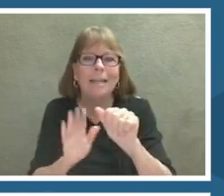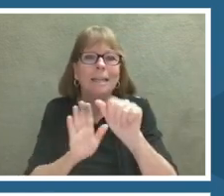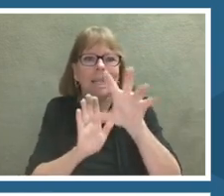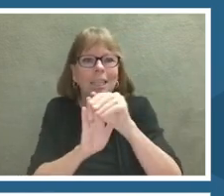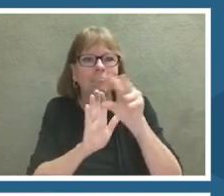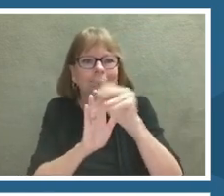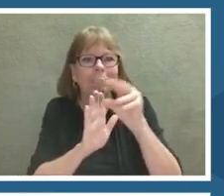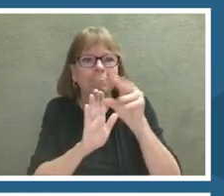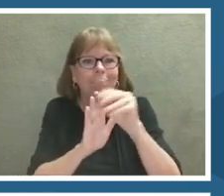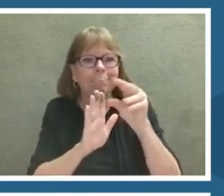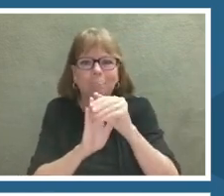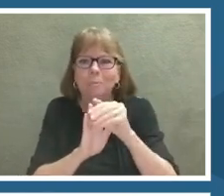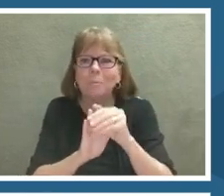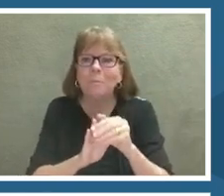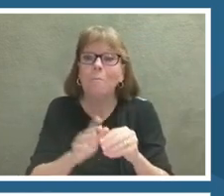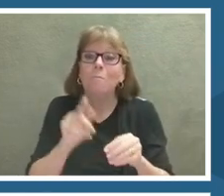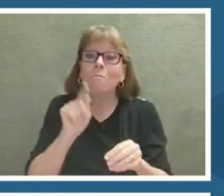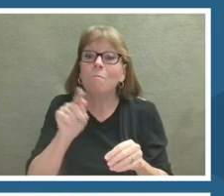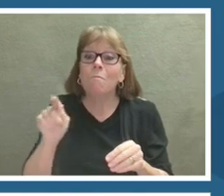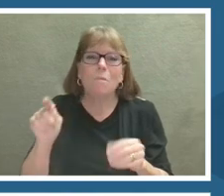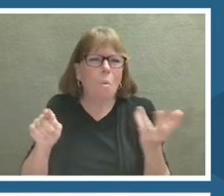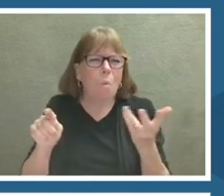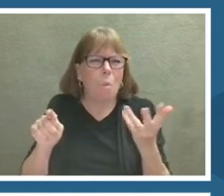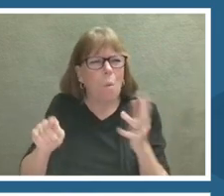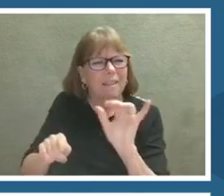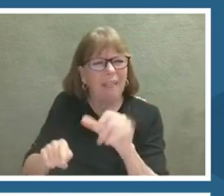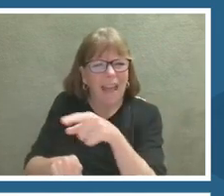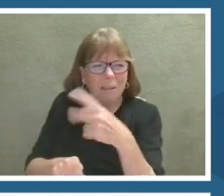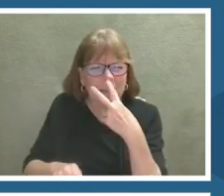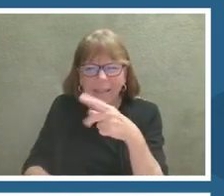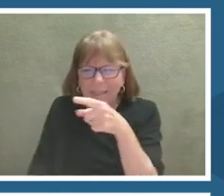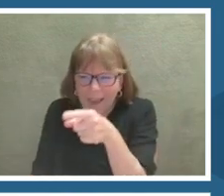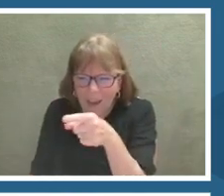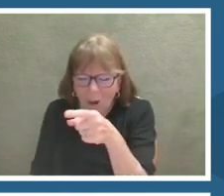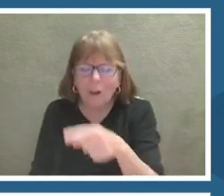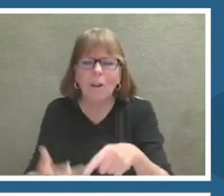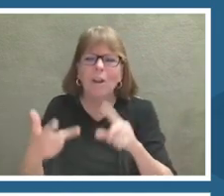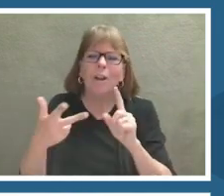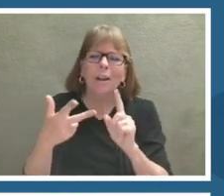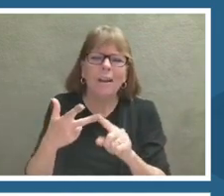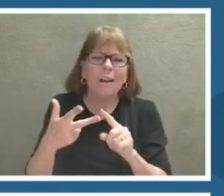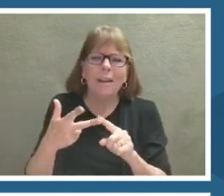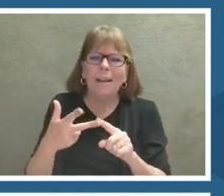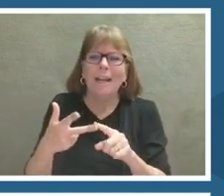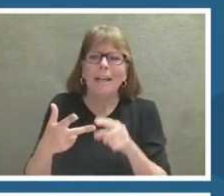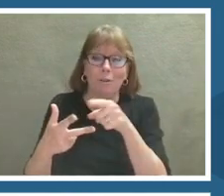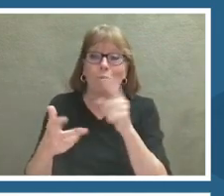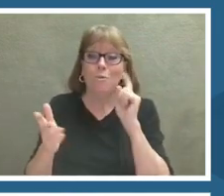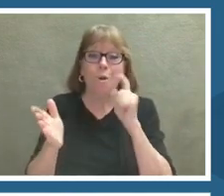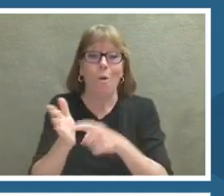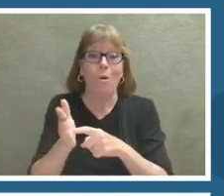The elements that are represented there, and how it explodes out into the universe and